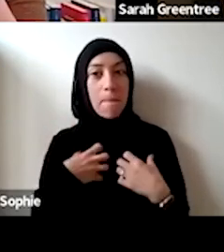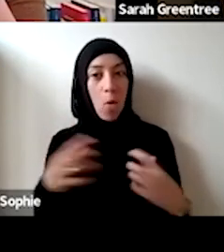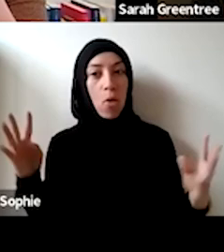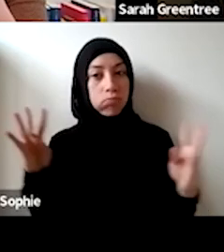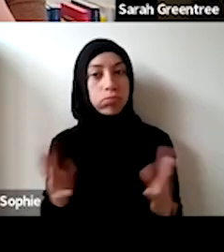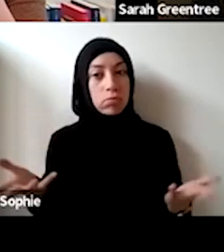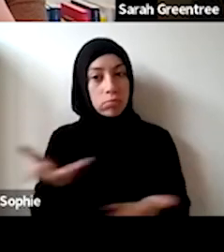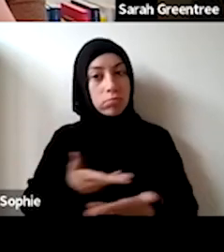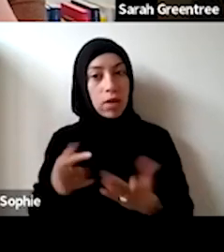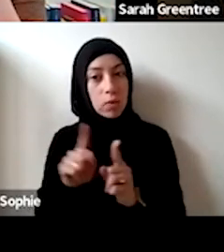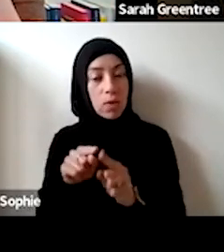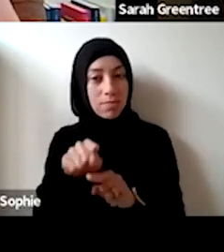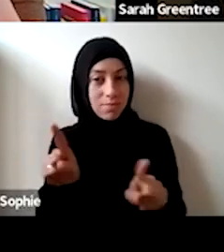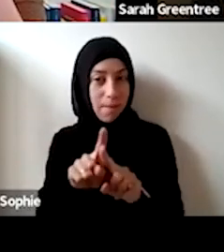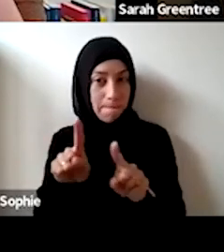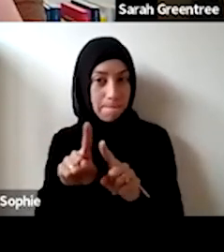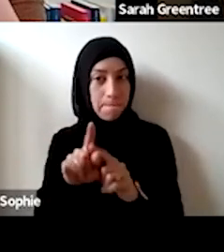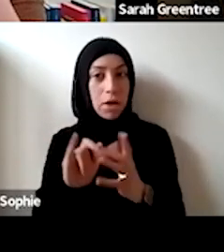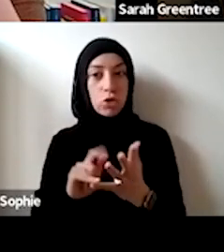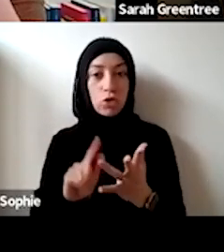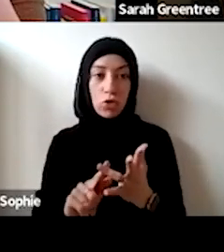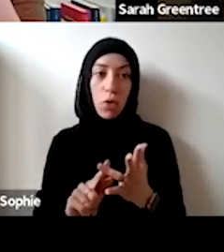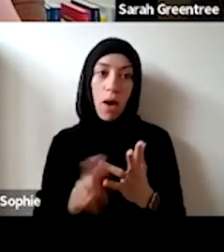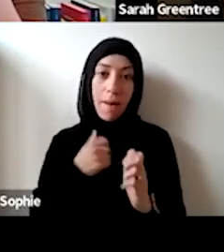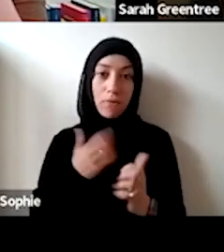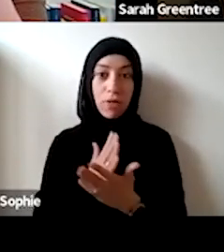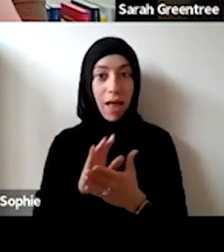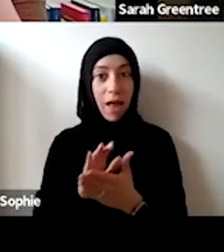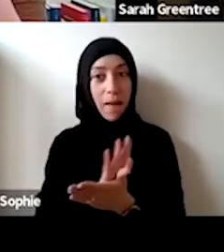So we're really thrilled with the response today. webinars over the next few weeks as well, so we were